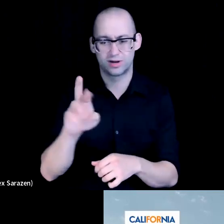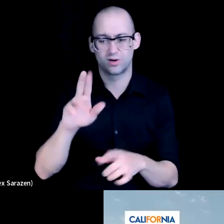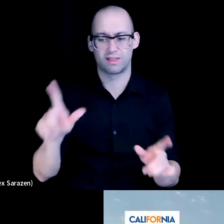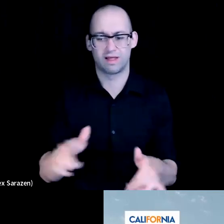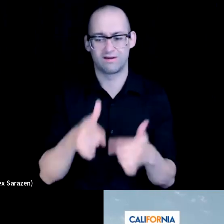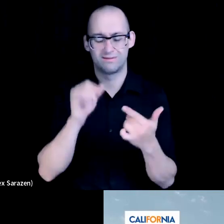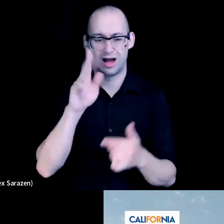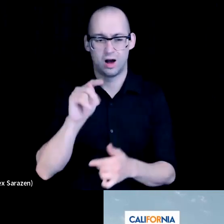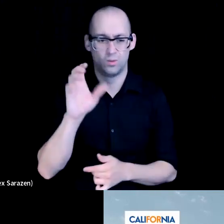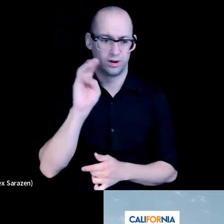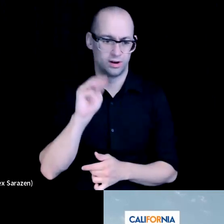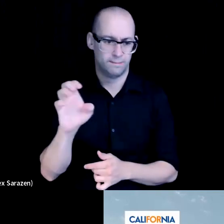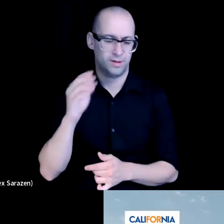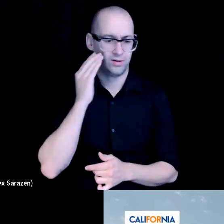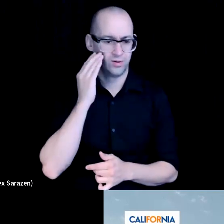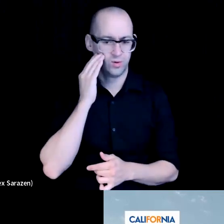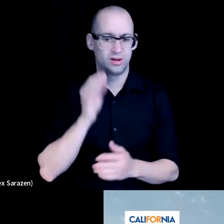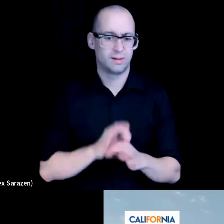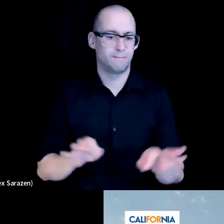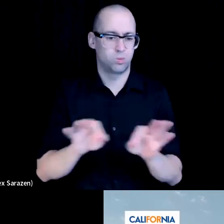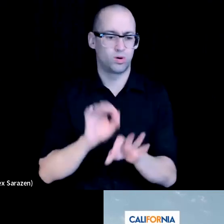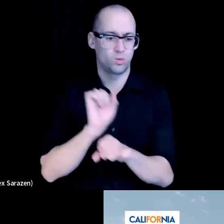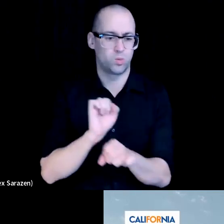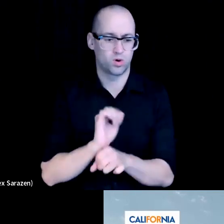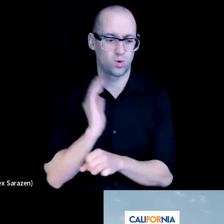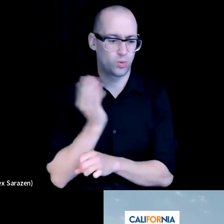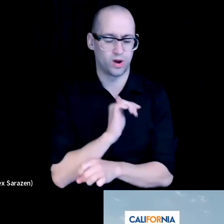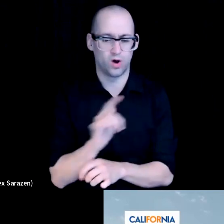And then you know the important work that we're all doing in, particularly these folks